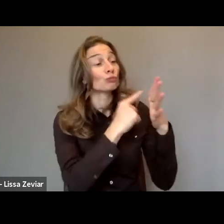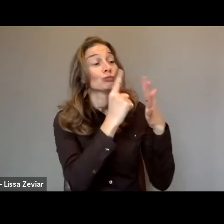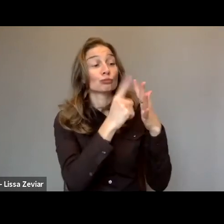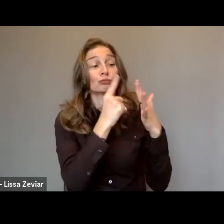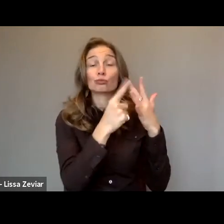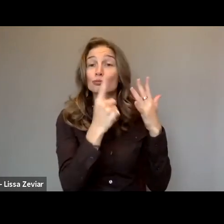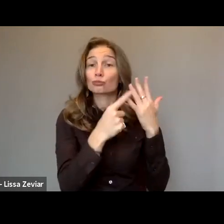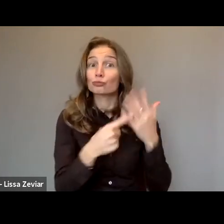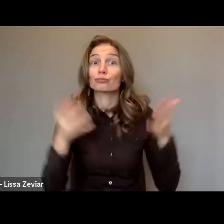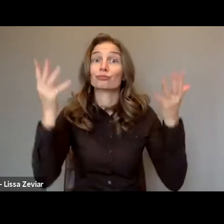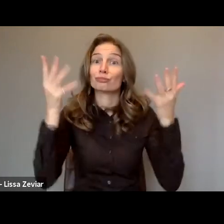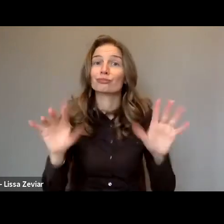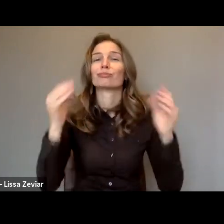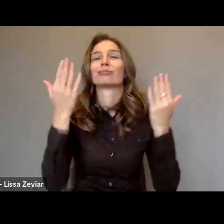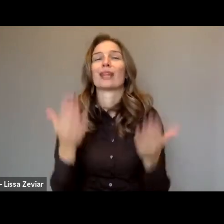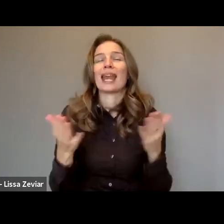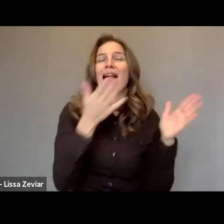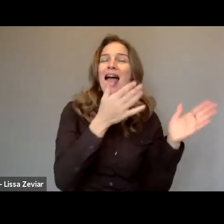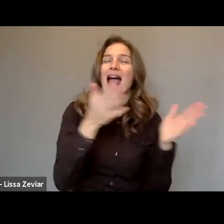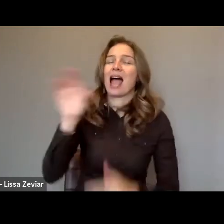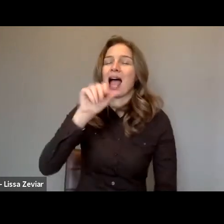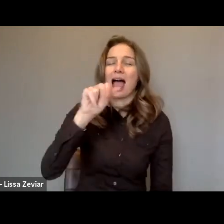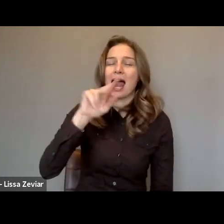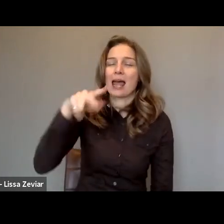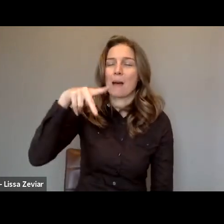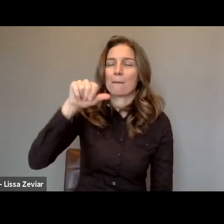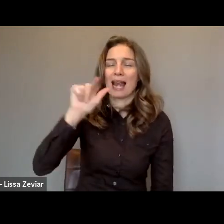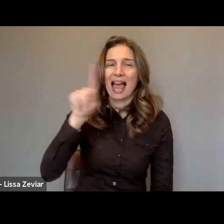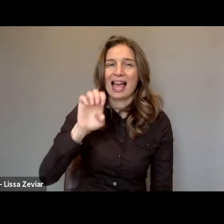I'll give the floor to Ana Pelaez, our EDF vice-president